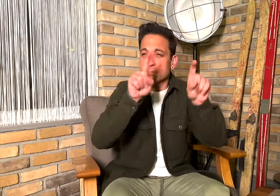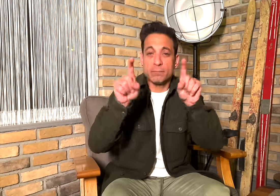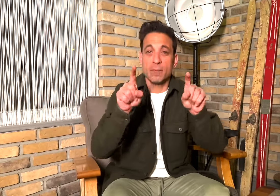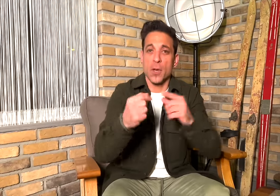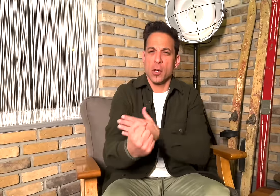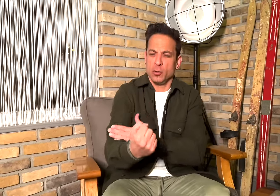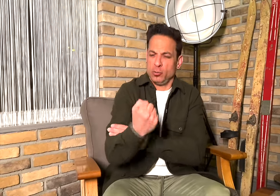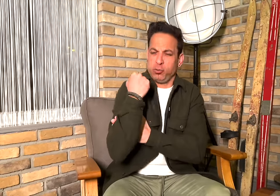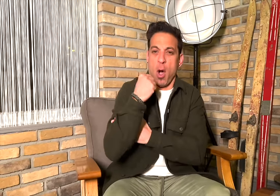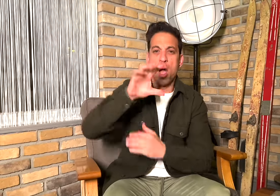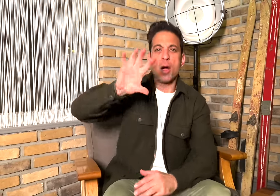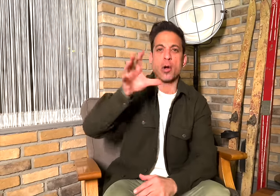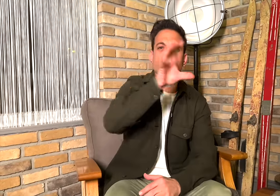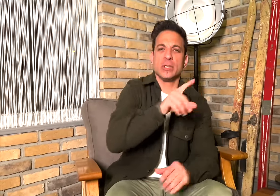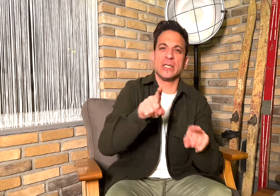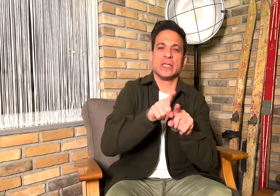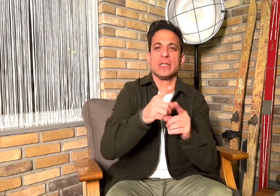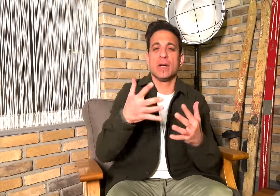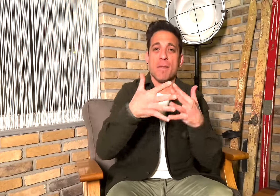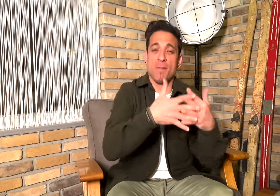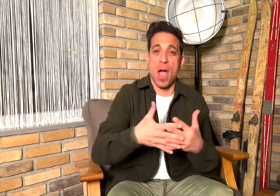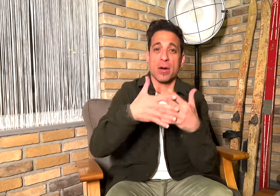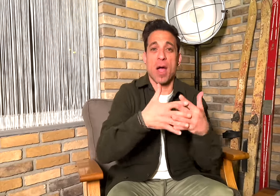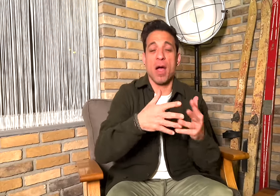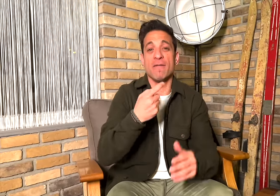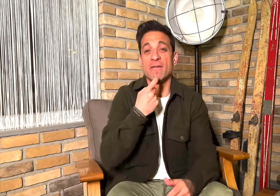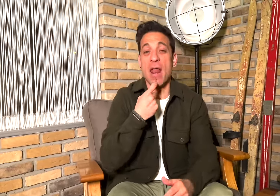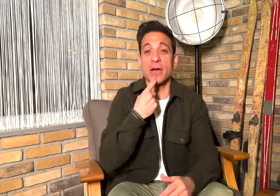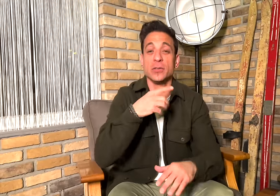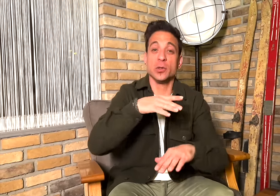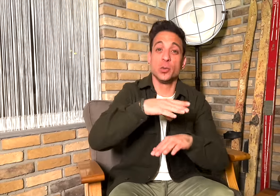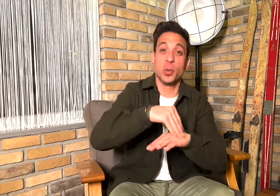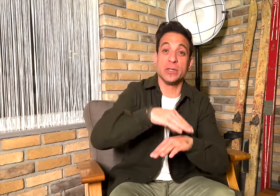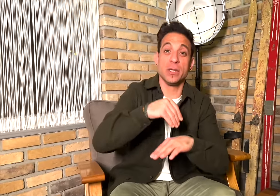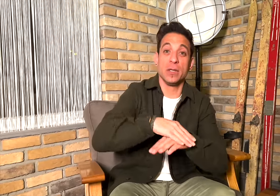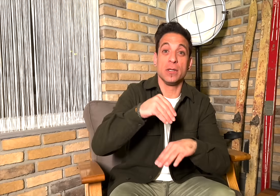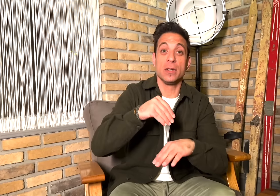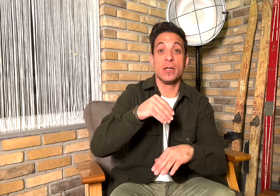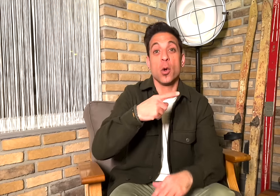[Memnos]: Strong teams that come from America, Finland, Sweden,